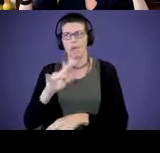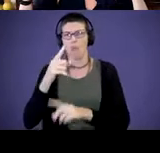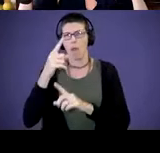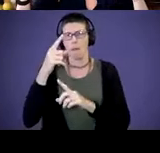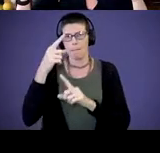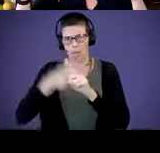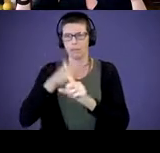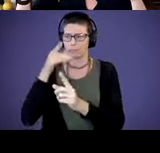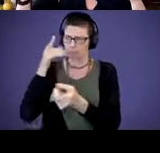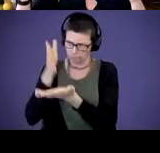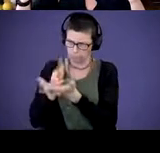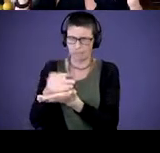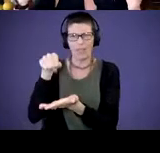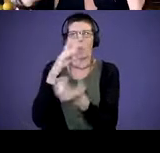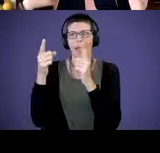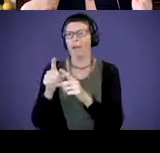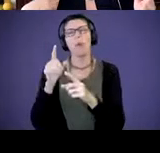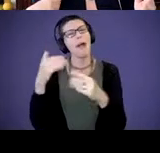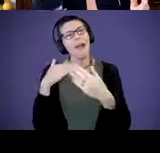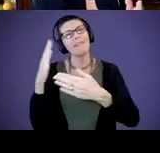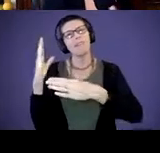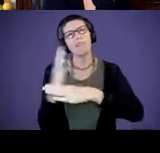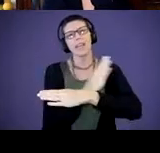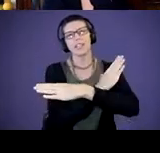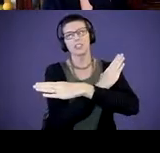for typically developing child so there's just as there is a range for our children.